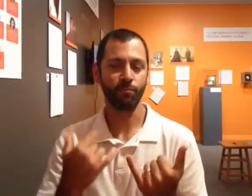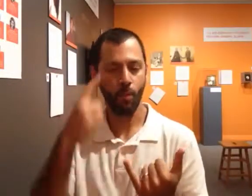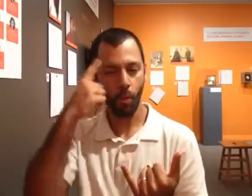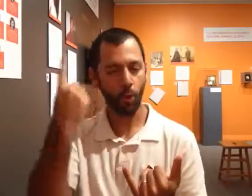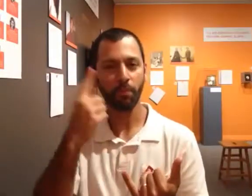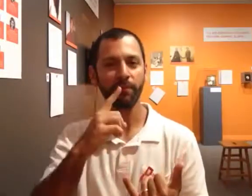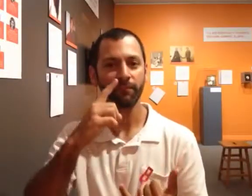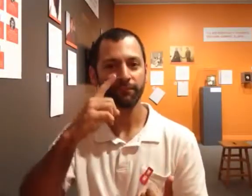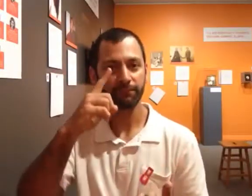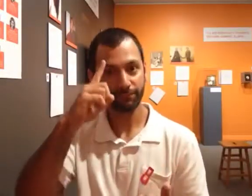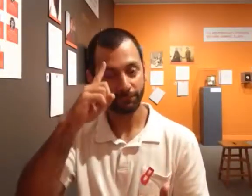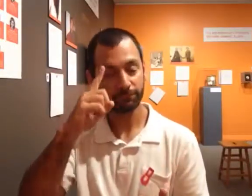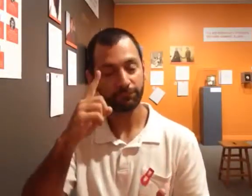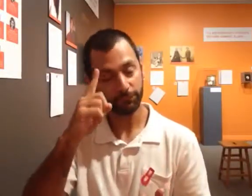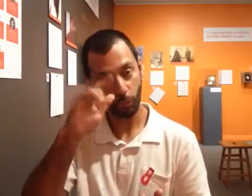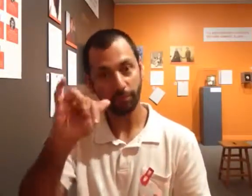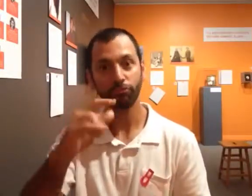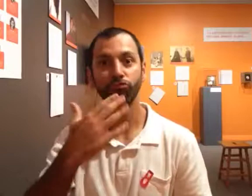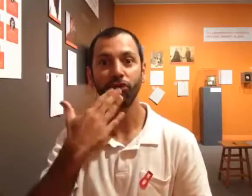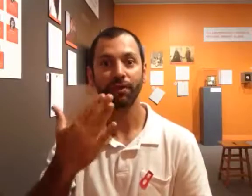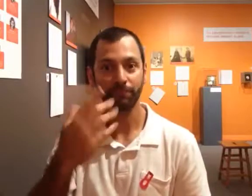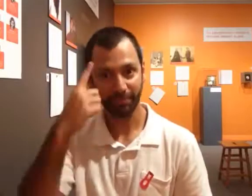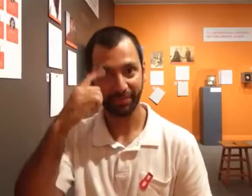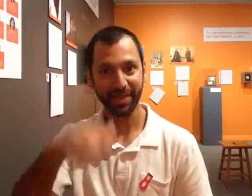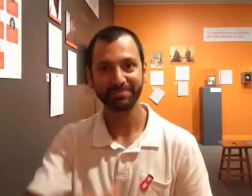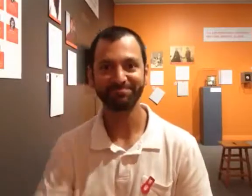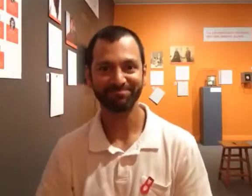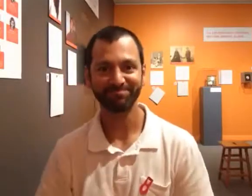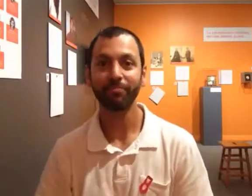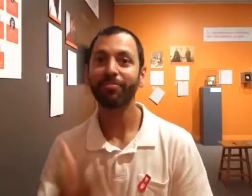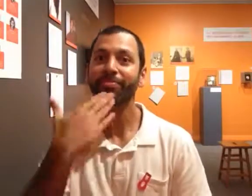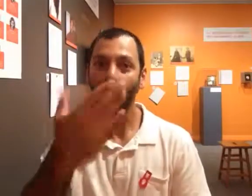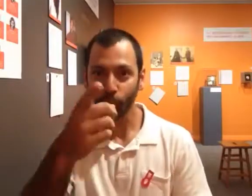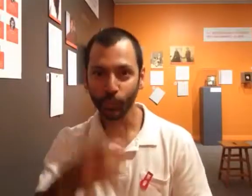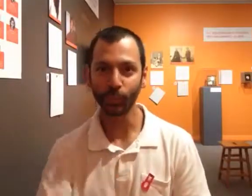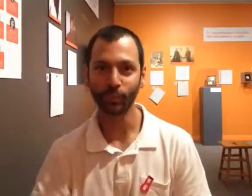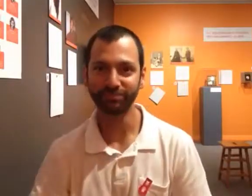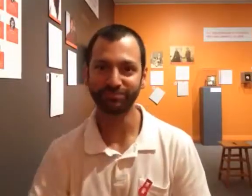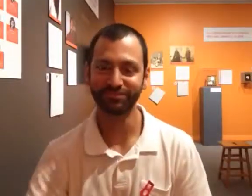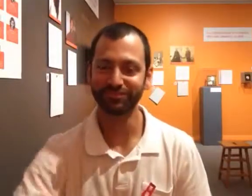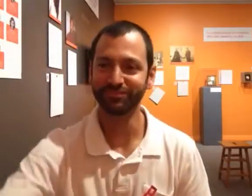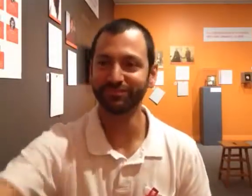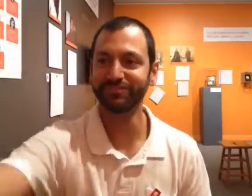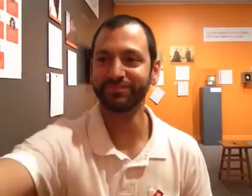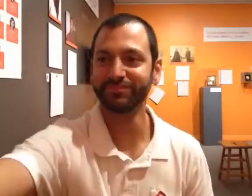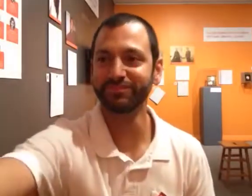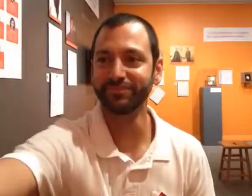I will always be forever grateful for that. Thank you.